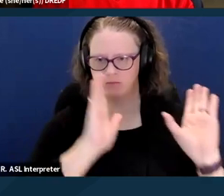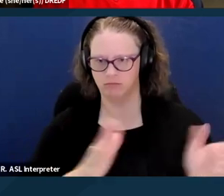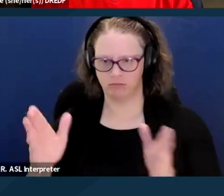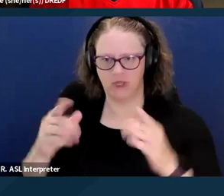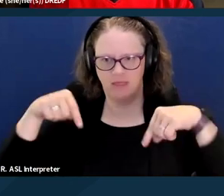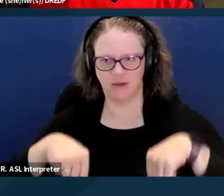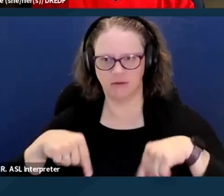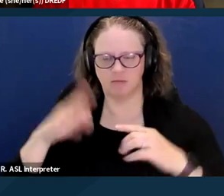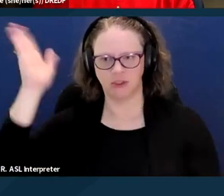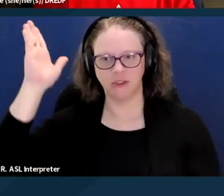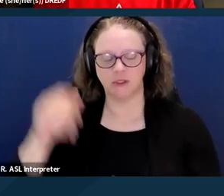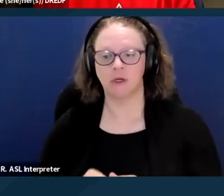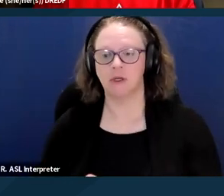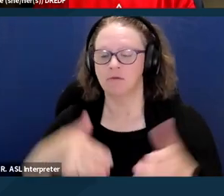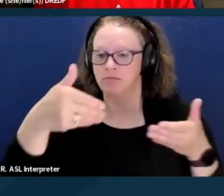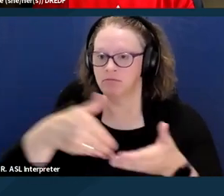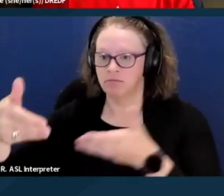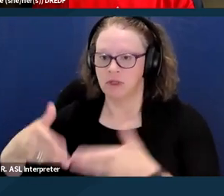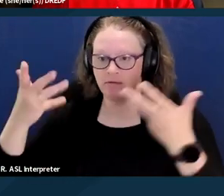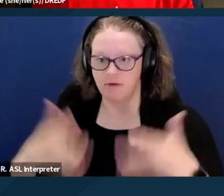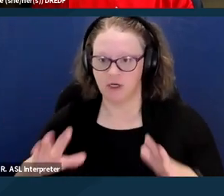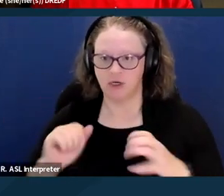After we've introduced ourselves and gone over the housekeeping,